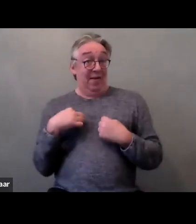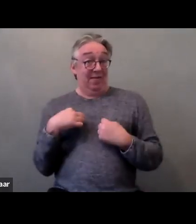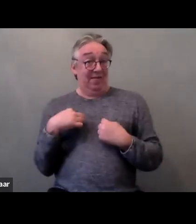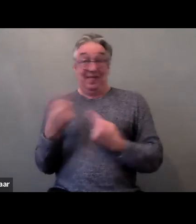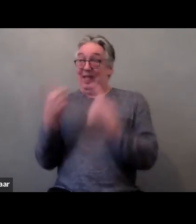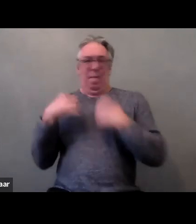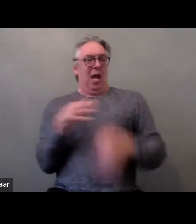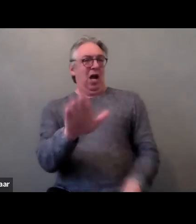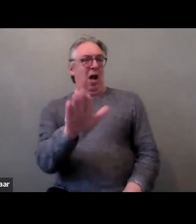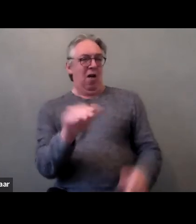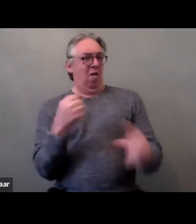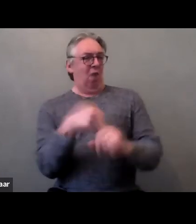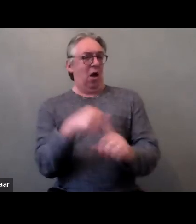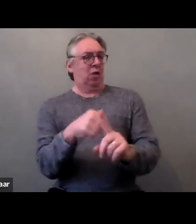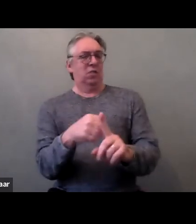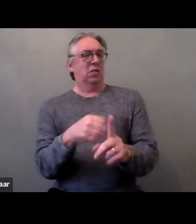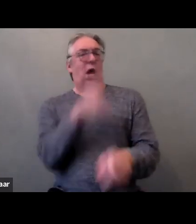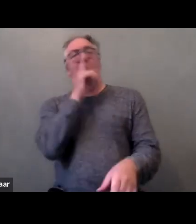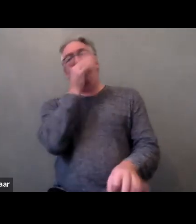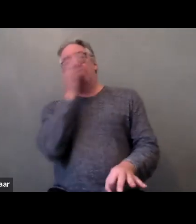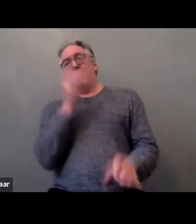So I realized it was a difficult topic,